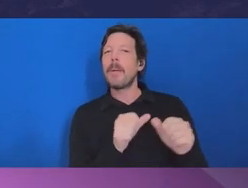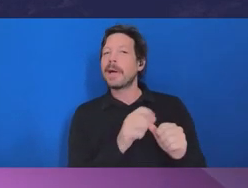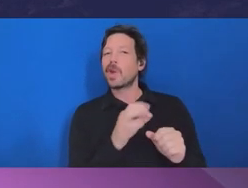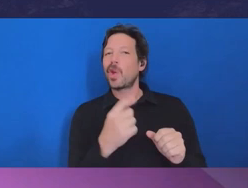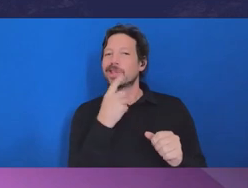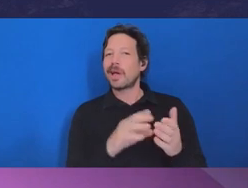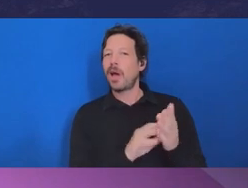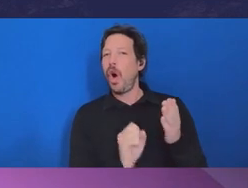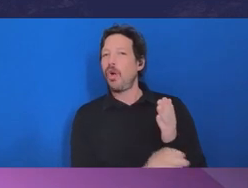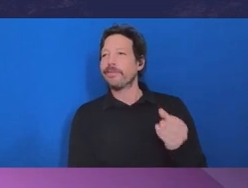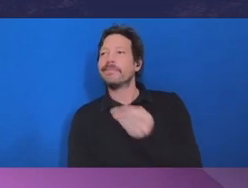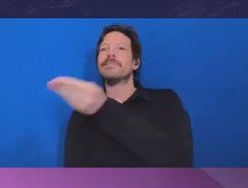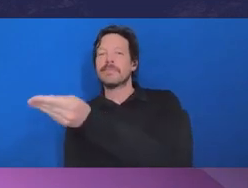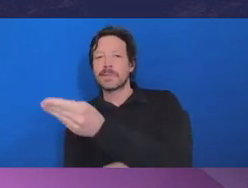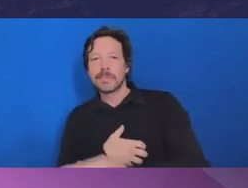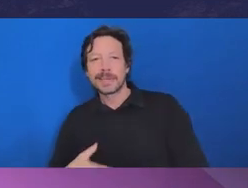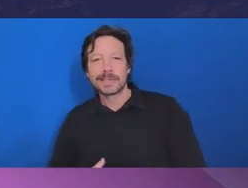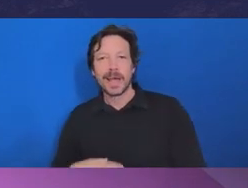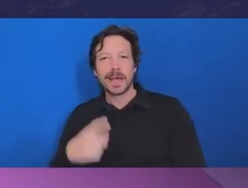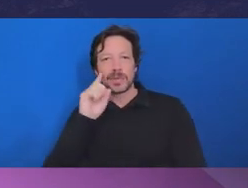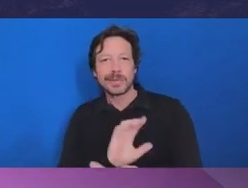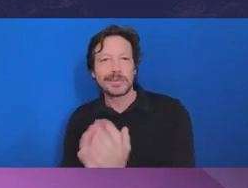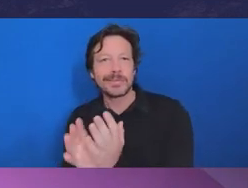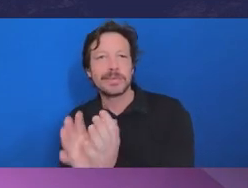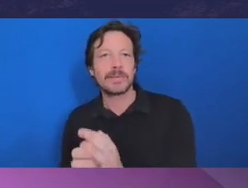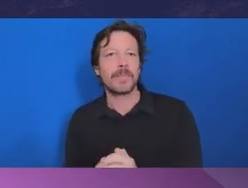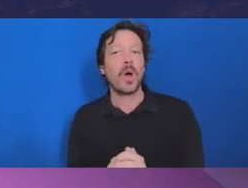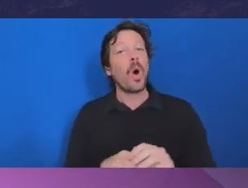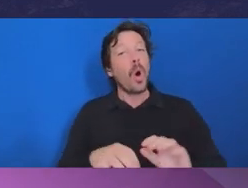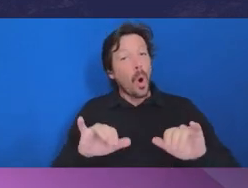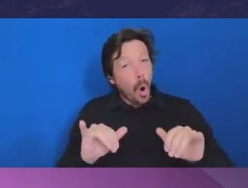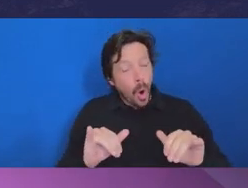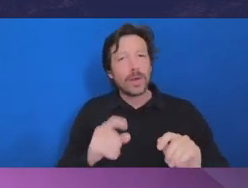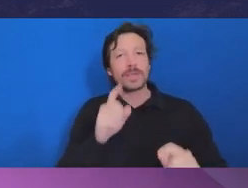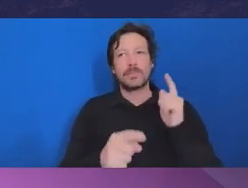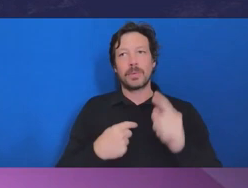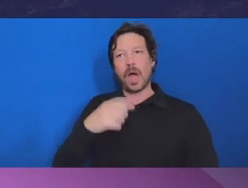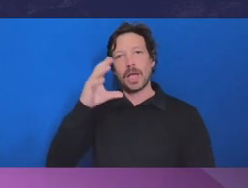Or I might even second guess what I think the government wants to hear it's advice, so I might want to shape the advice